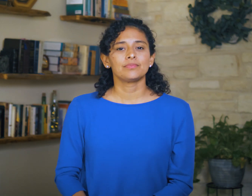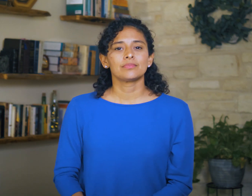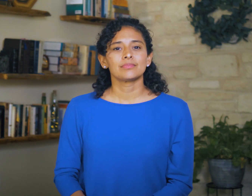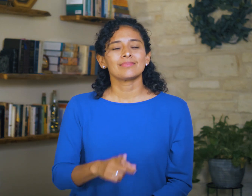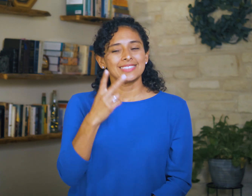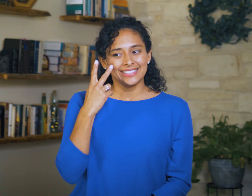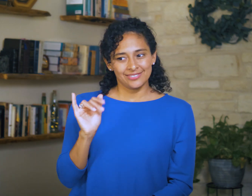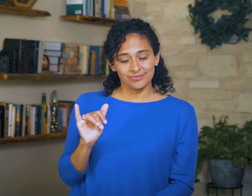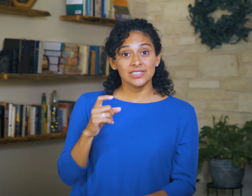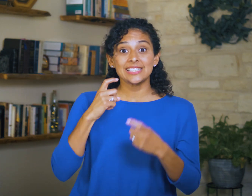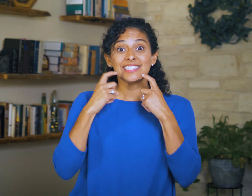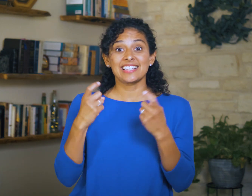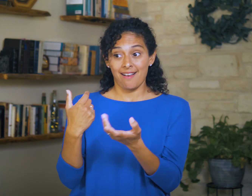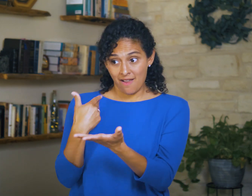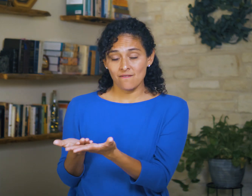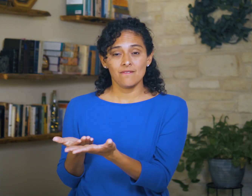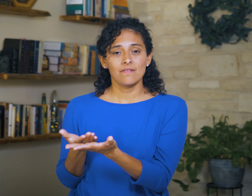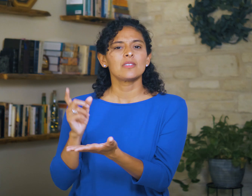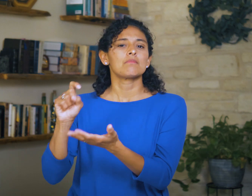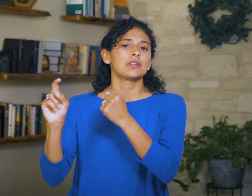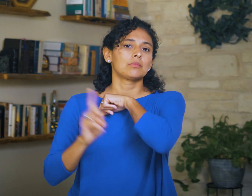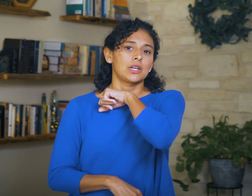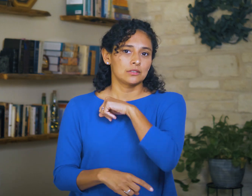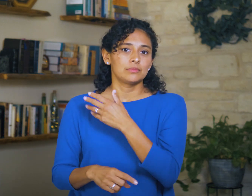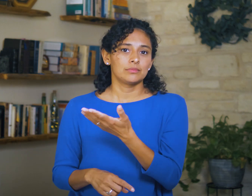Here we see that sin exists and must be punished.